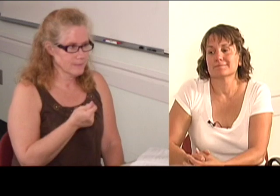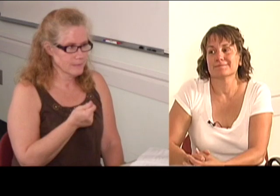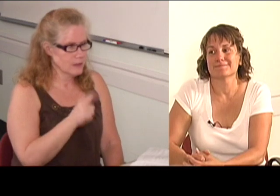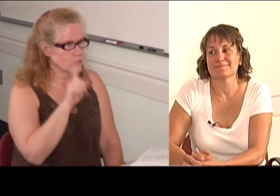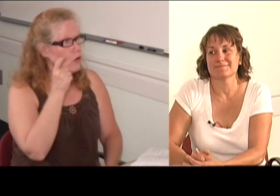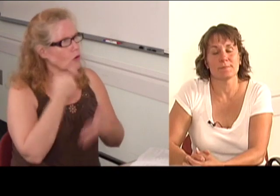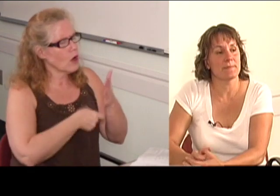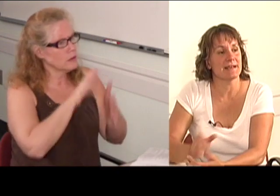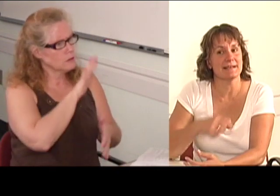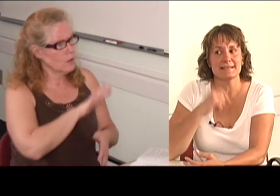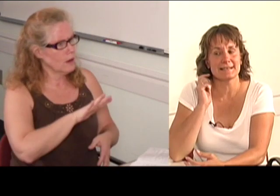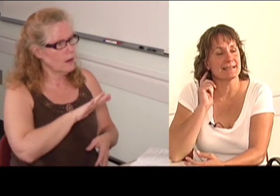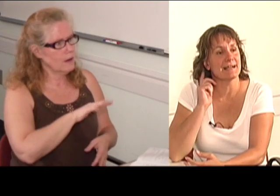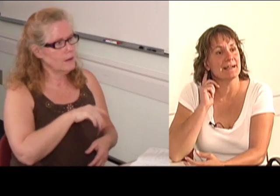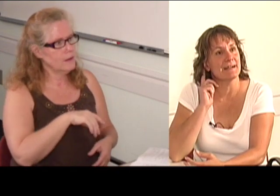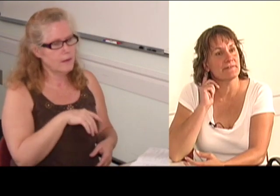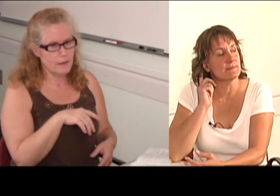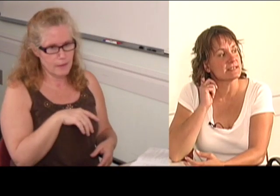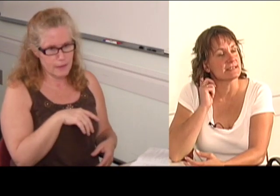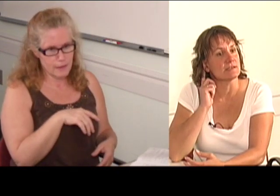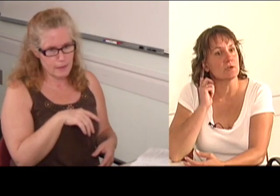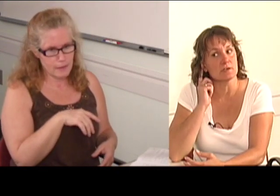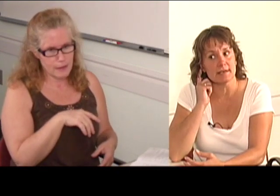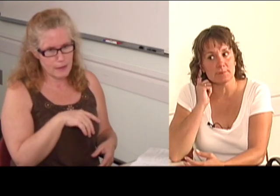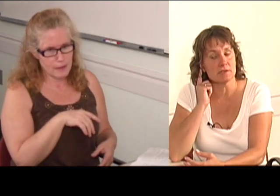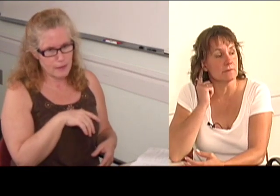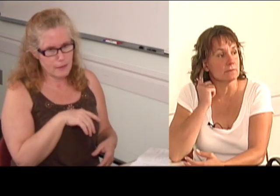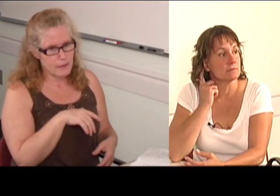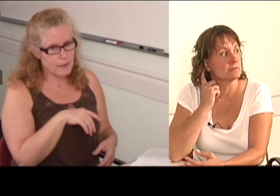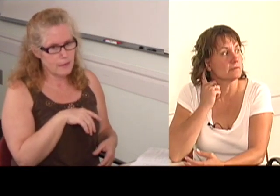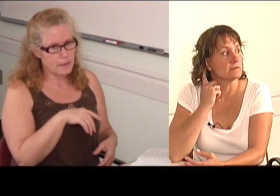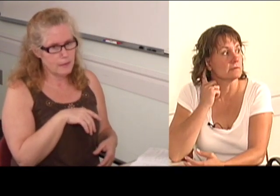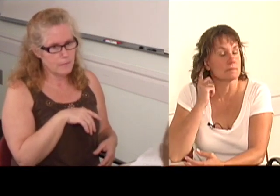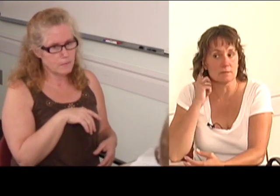But it does have the FM system.